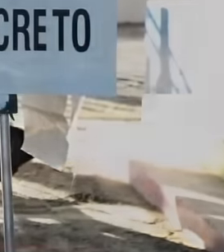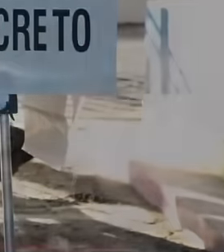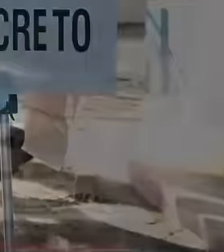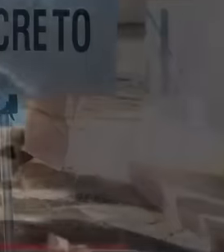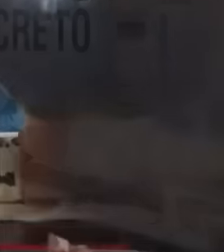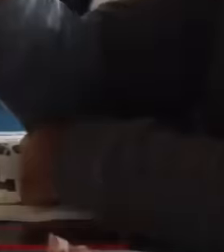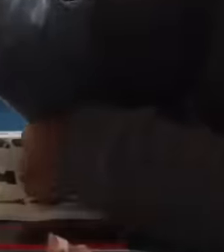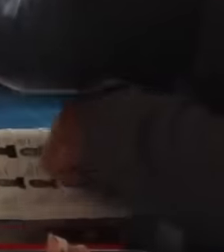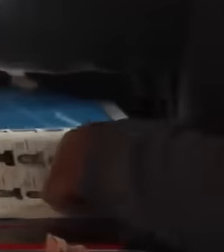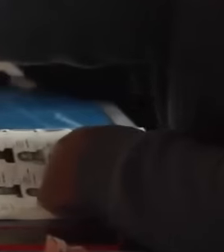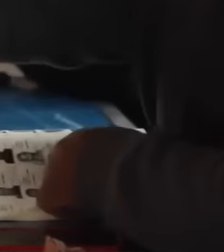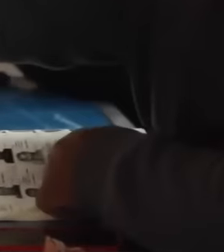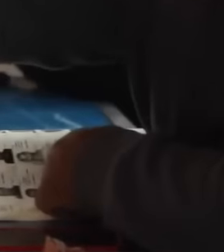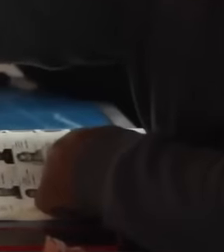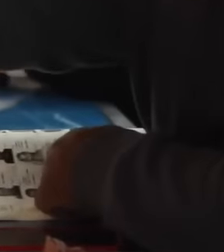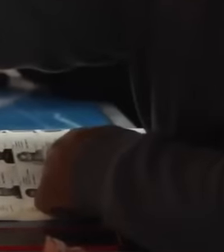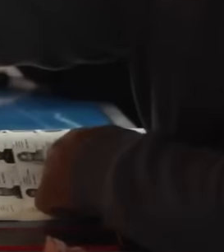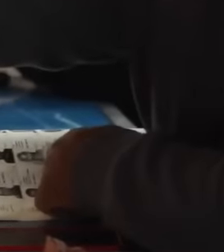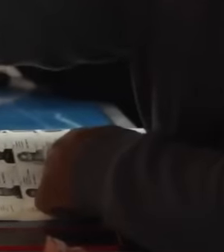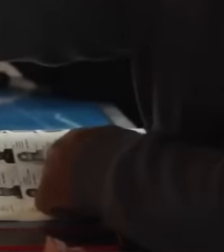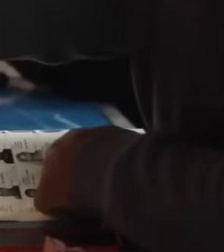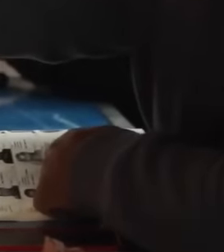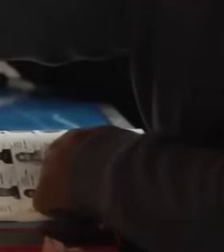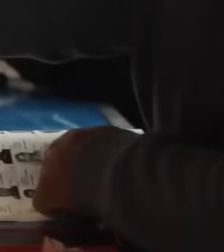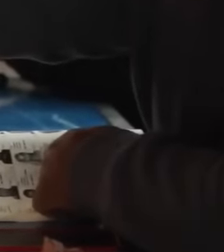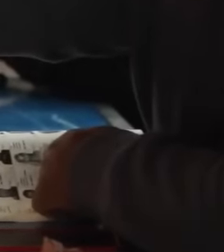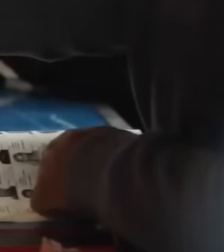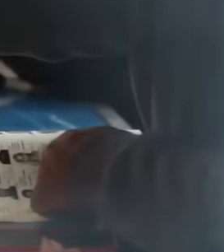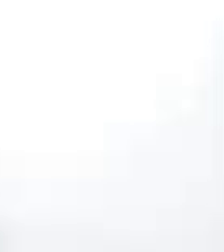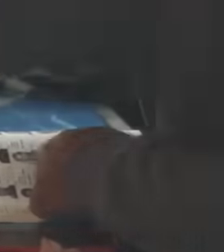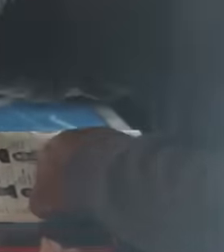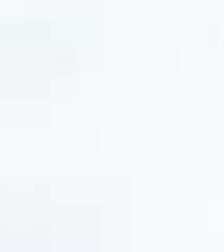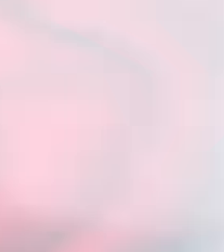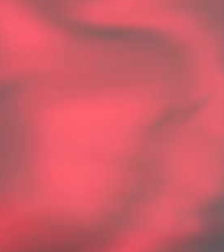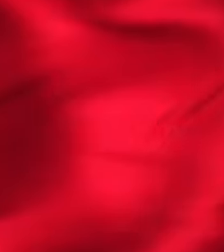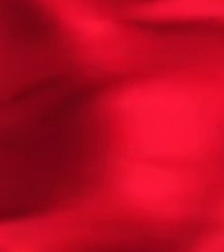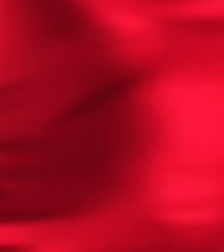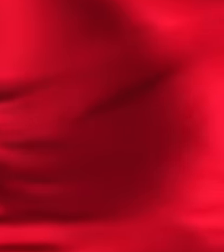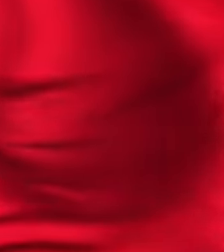a lot of power with the fourth transformation where the well-being of the people is sought. own